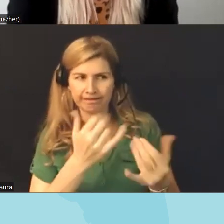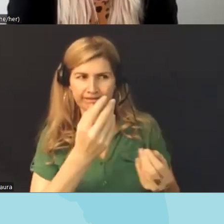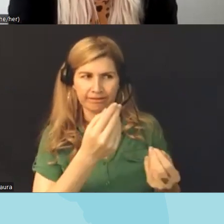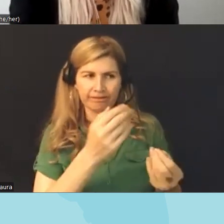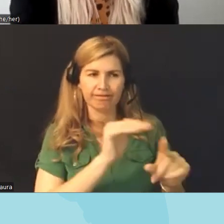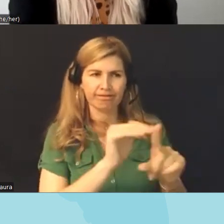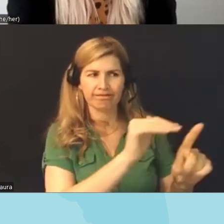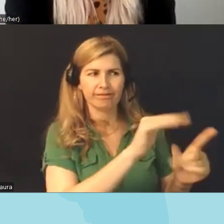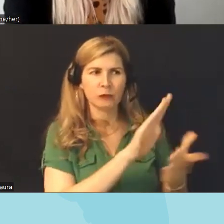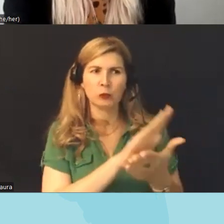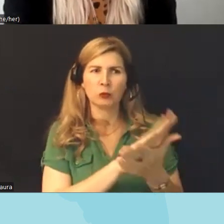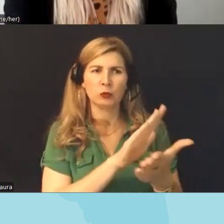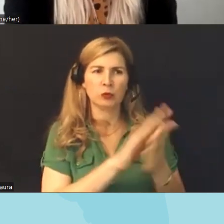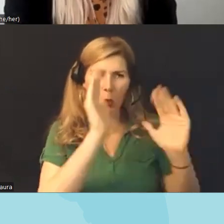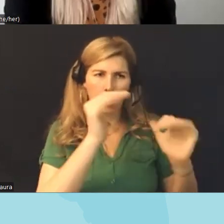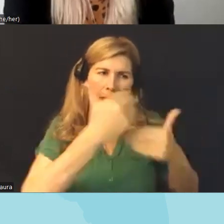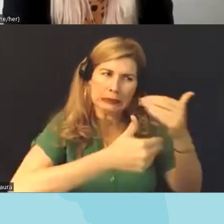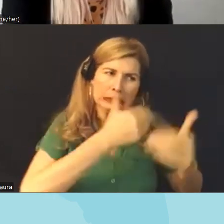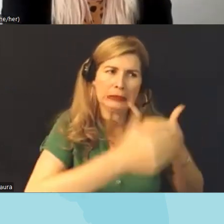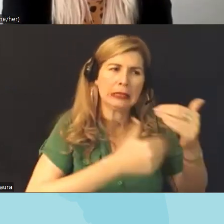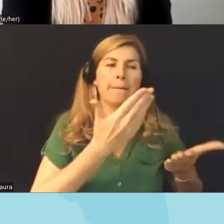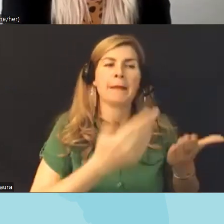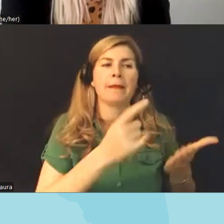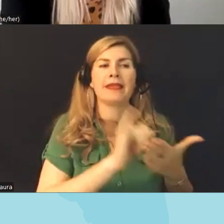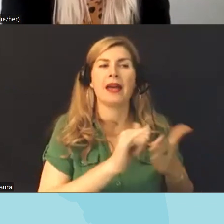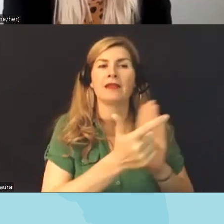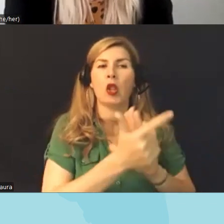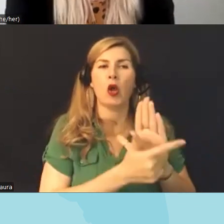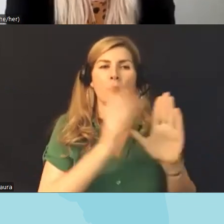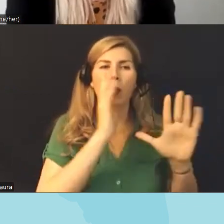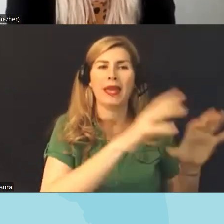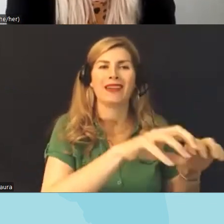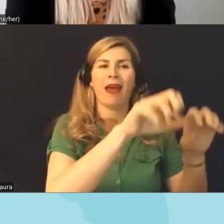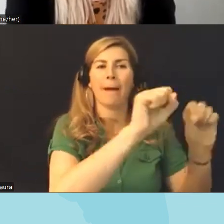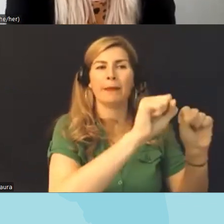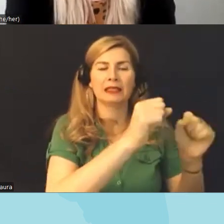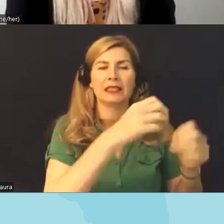to build momentum for it to get adopted uh in in some of the more than 500 school districts in the